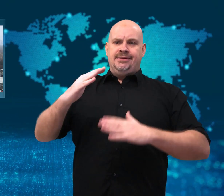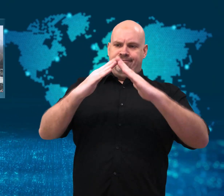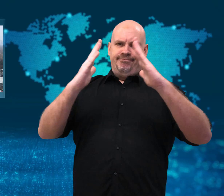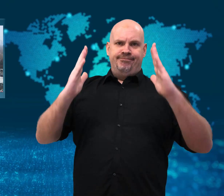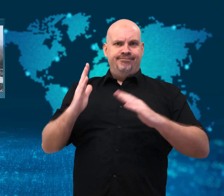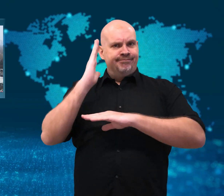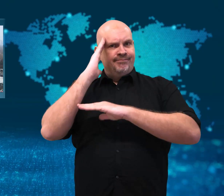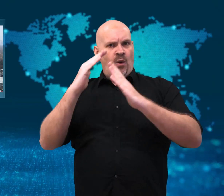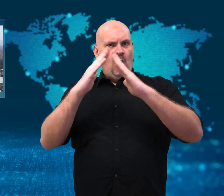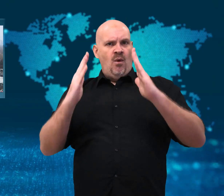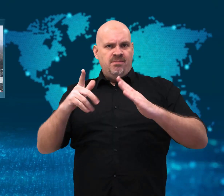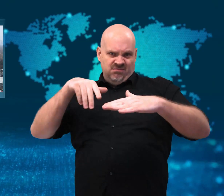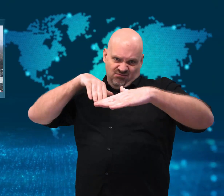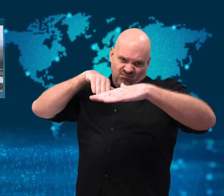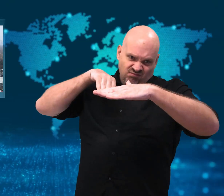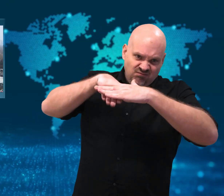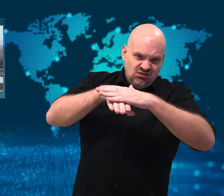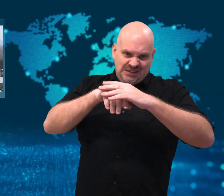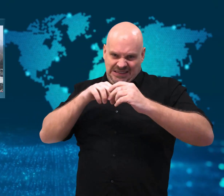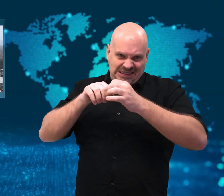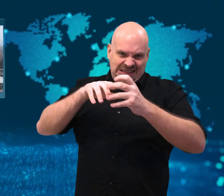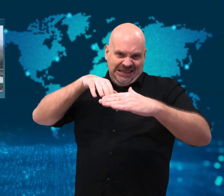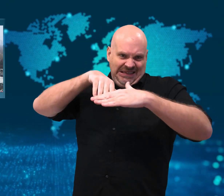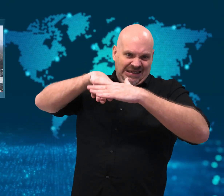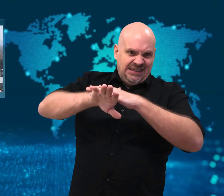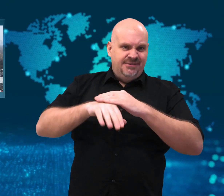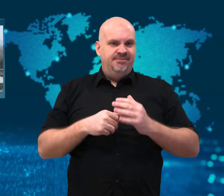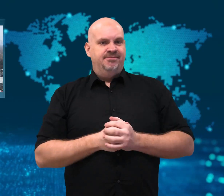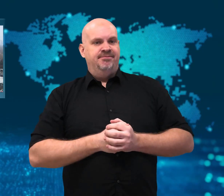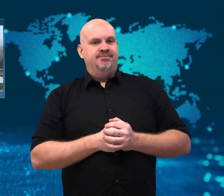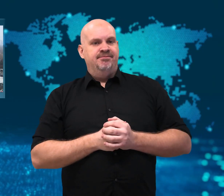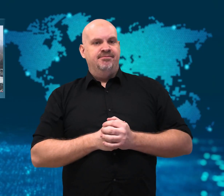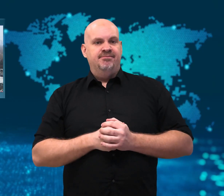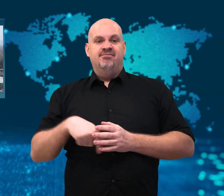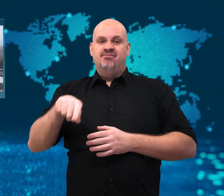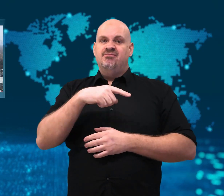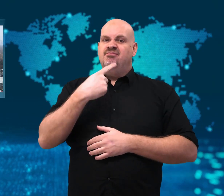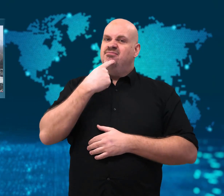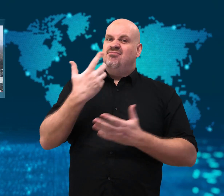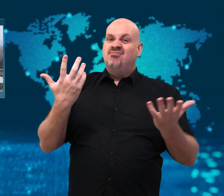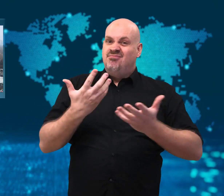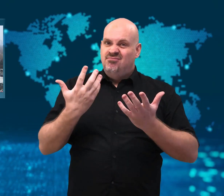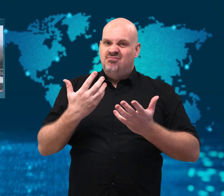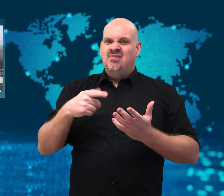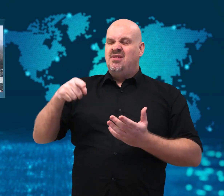Some attempted to break into the presidential residence.